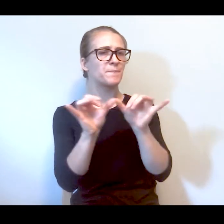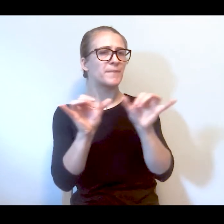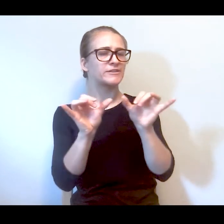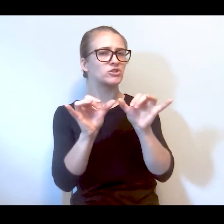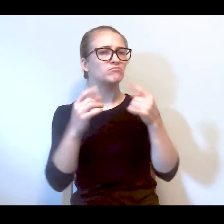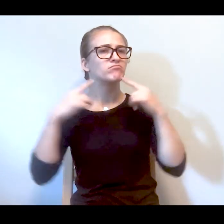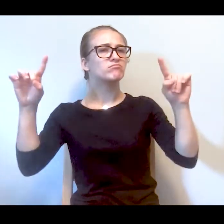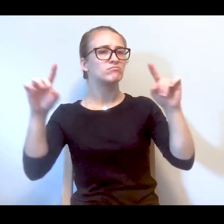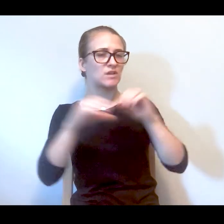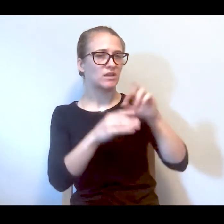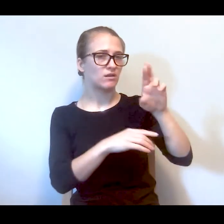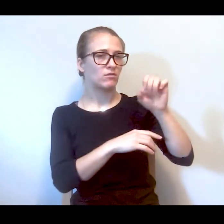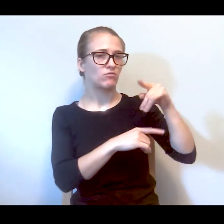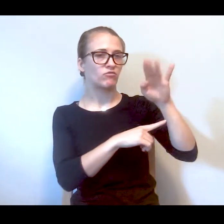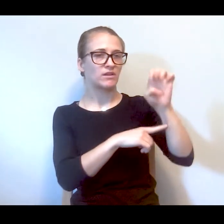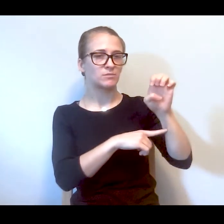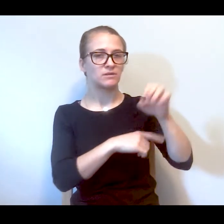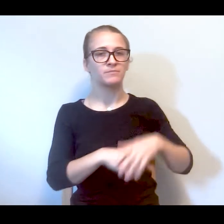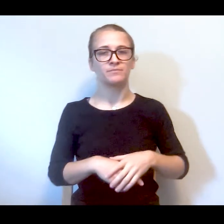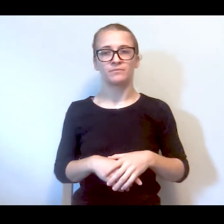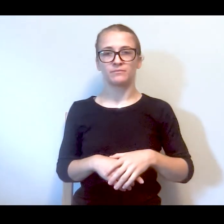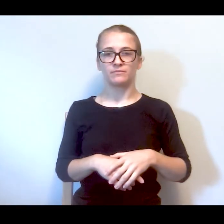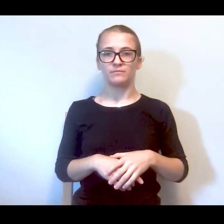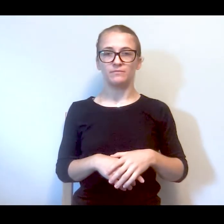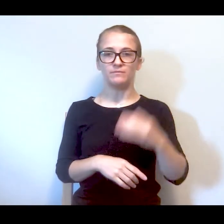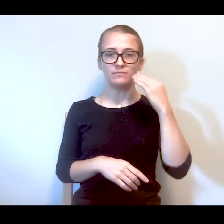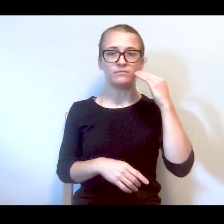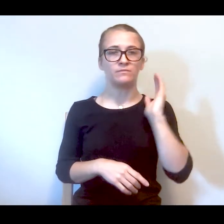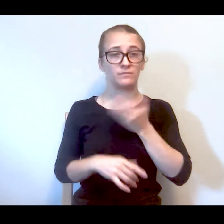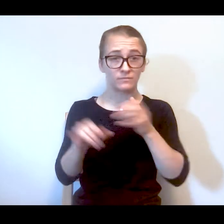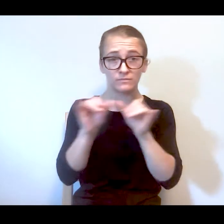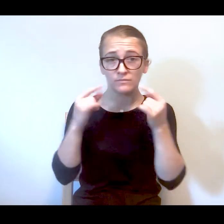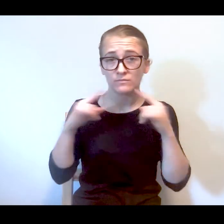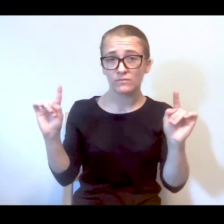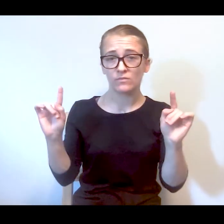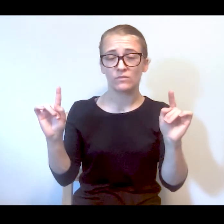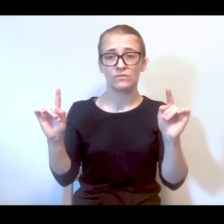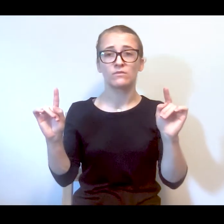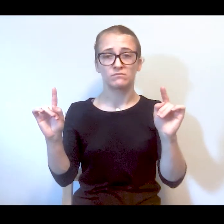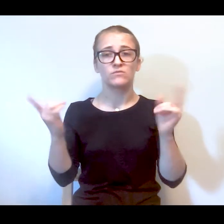in the respite center. You know, our measure of success in the